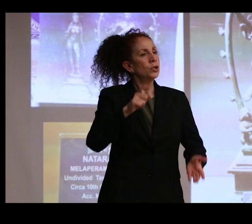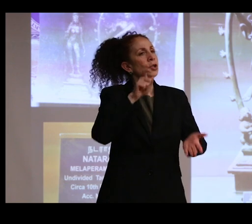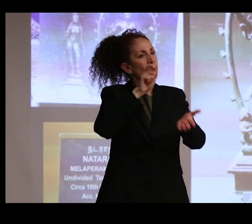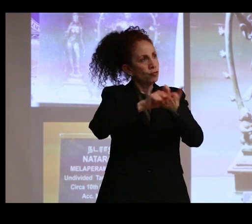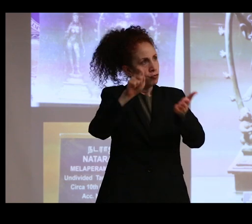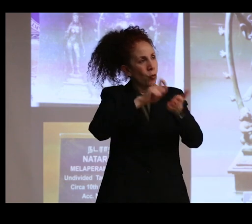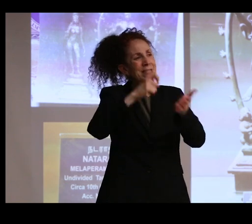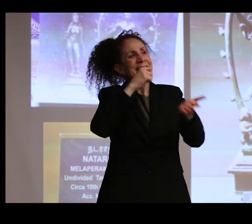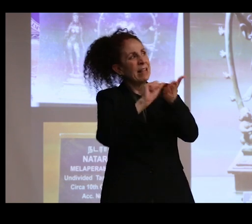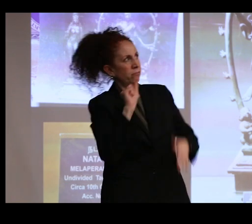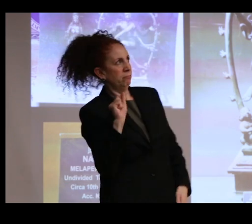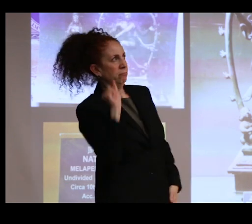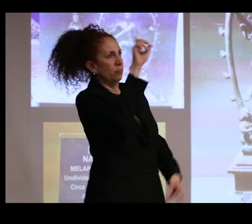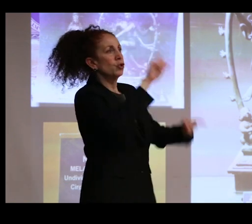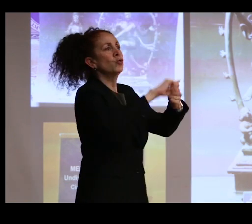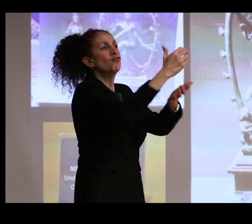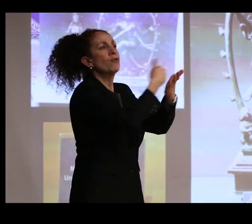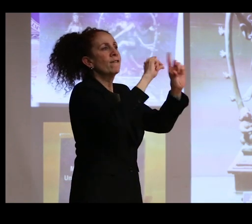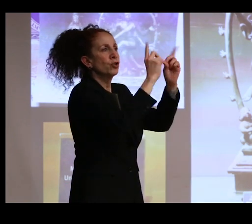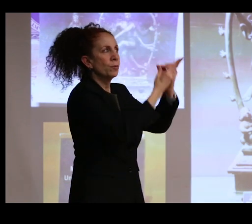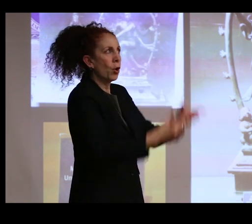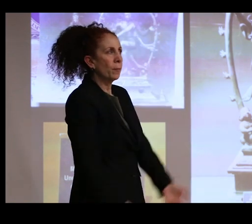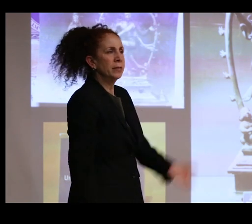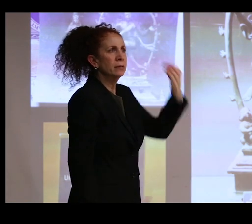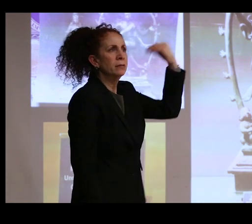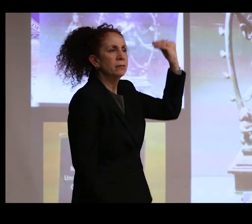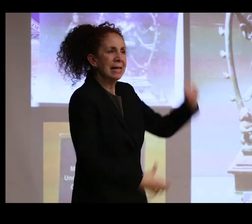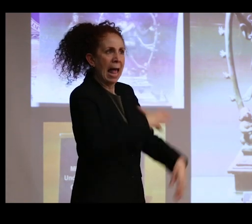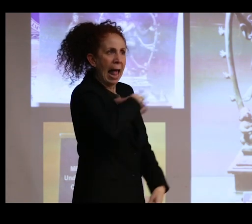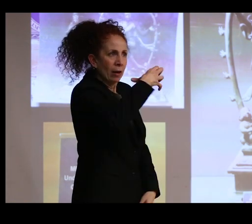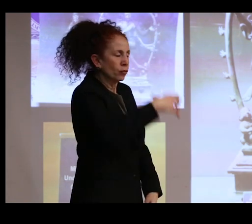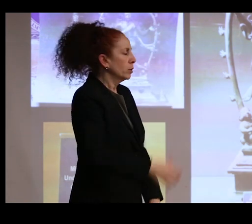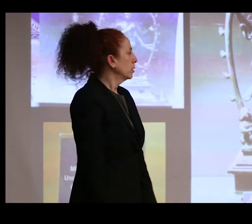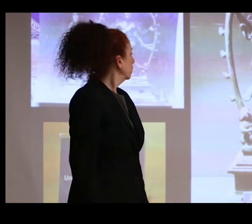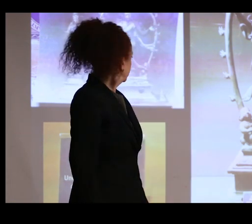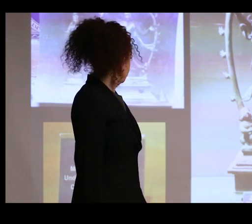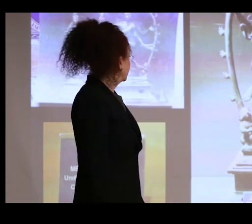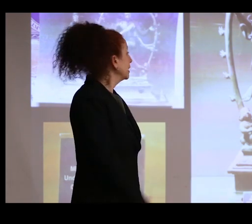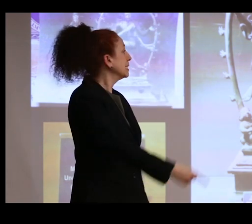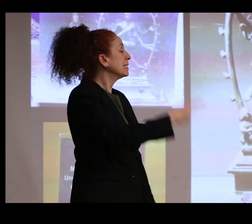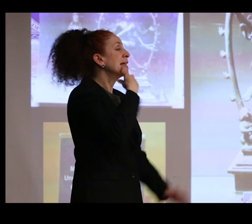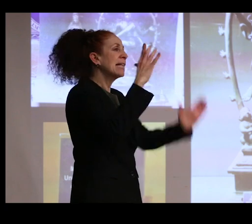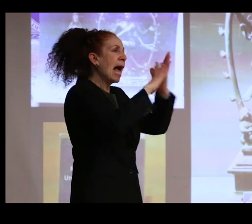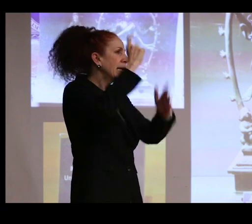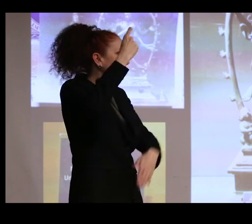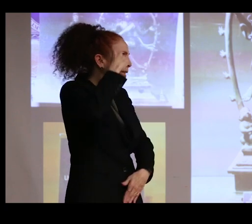department asking if they have any idea what they're doing. Quote, "I must respectfully ask government to consider whether